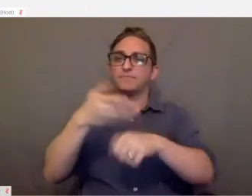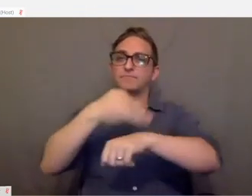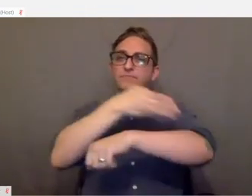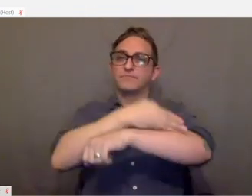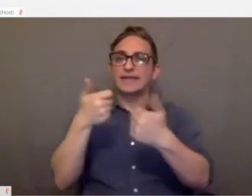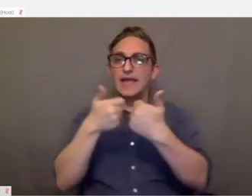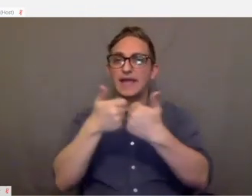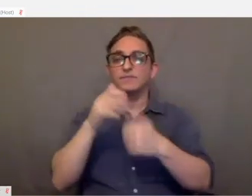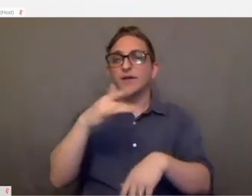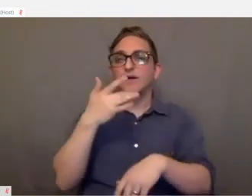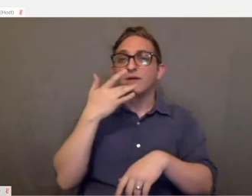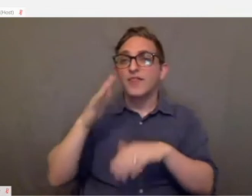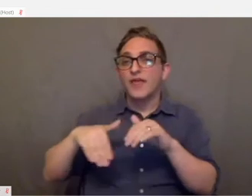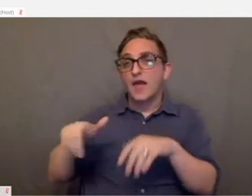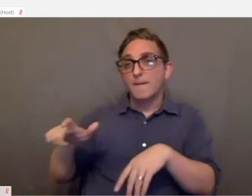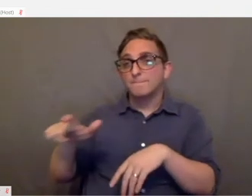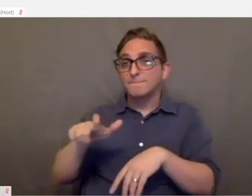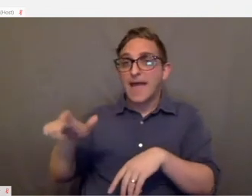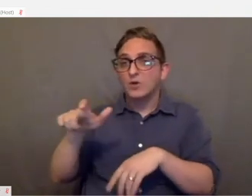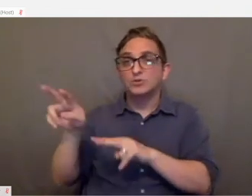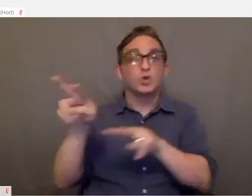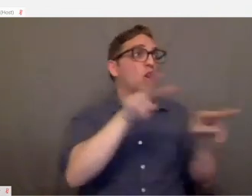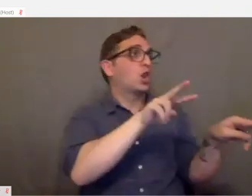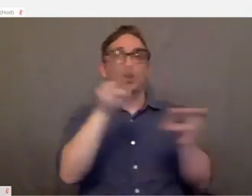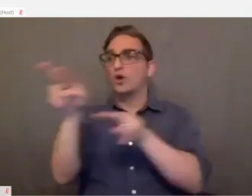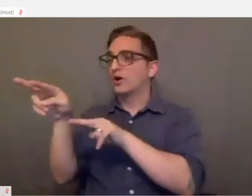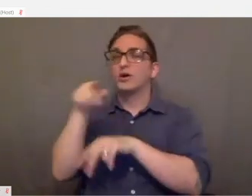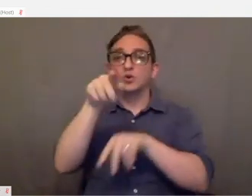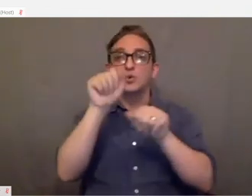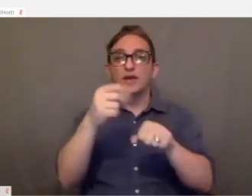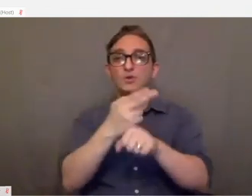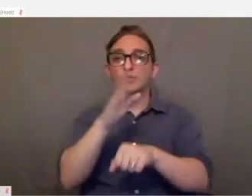Rather than using your mouse to look around, you can use your eyes to look around.